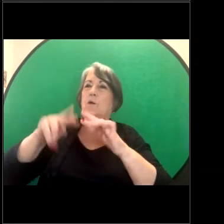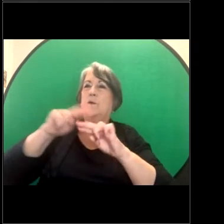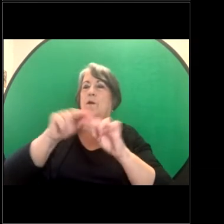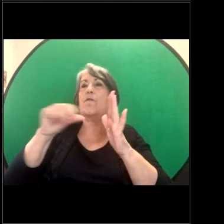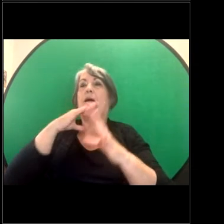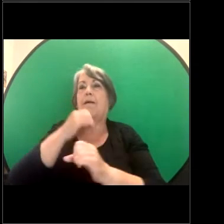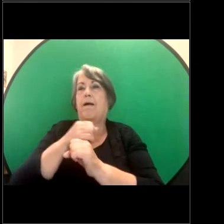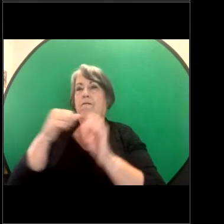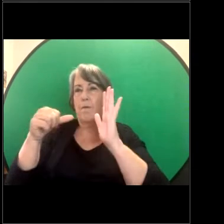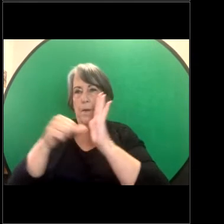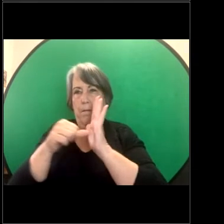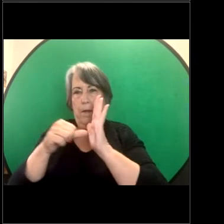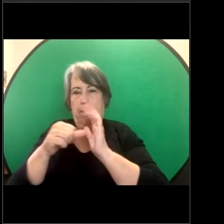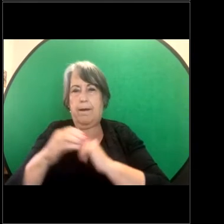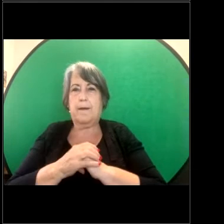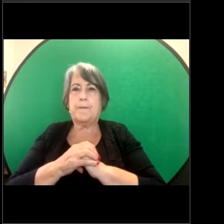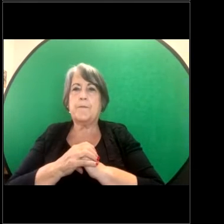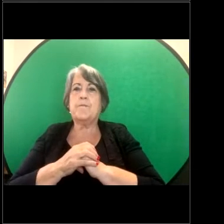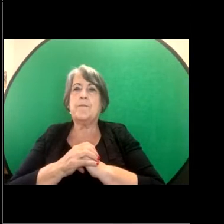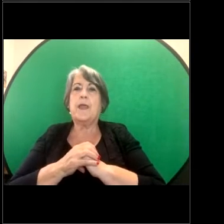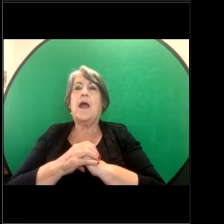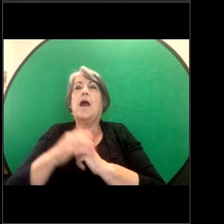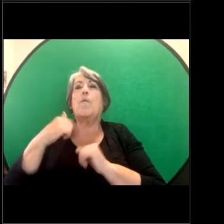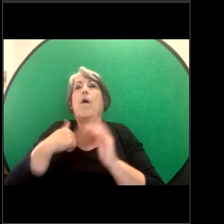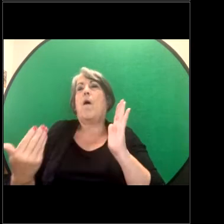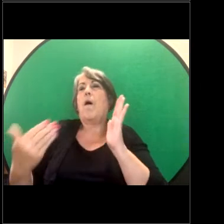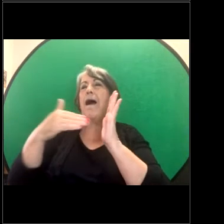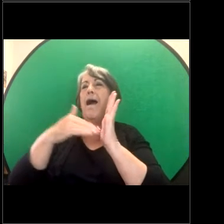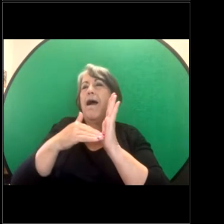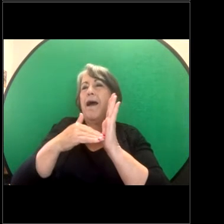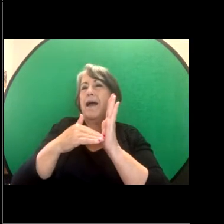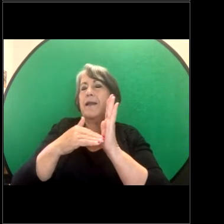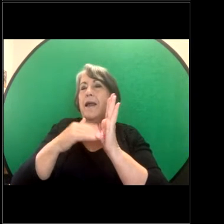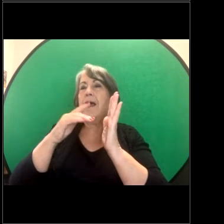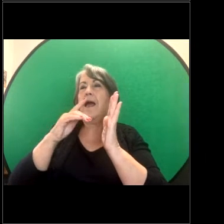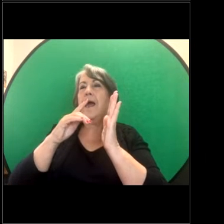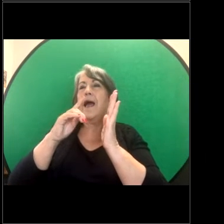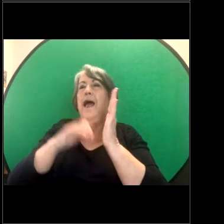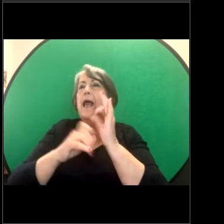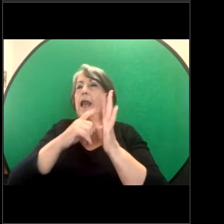One final note I might note is Legal Aid Queensland doesn't advise or